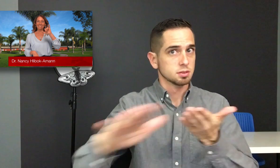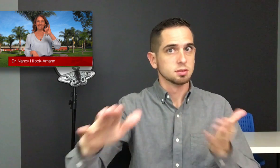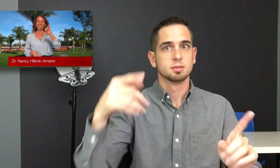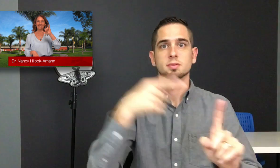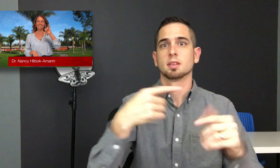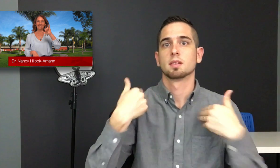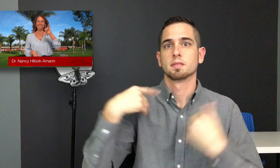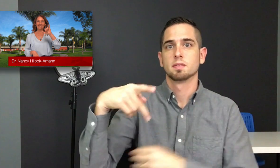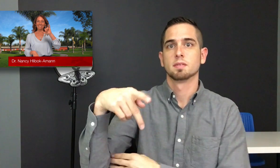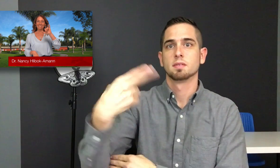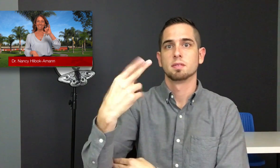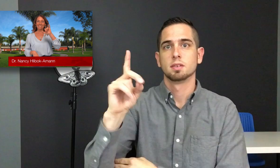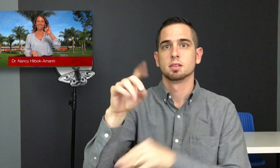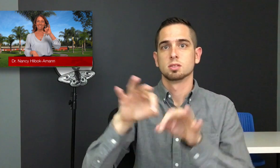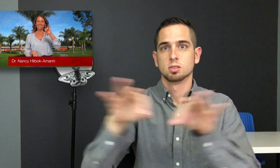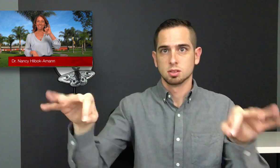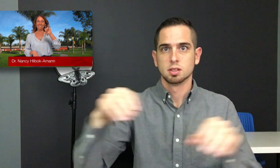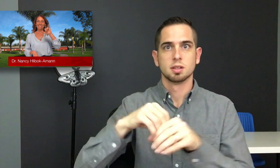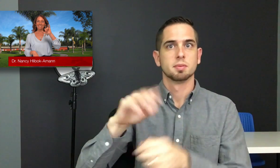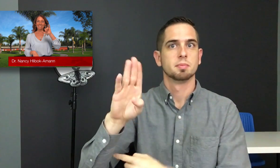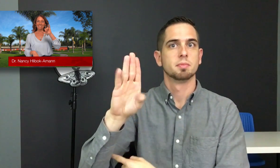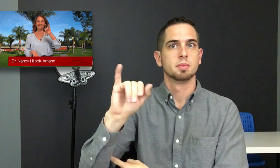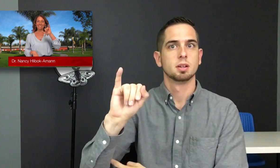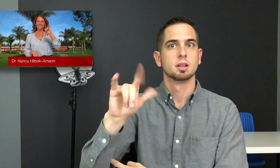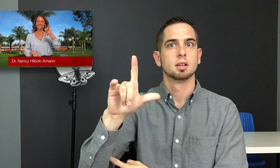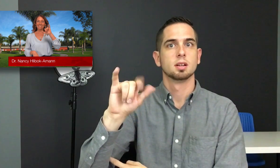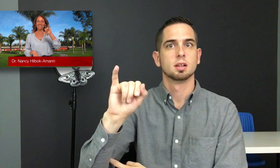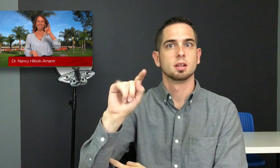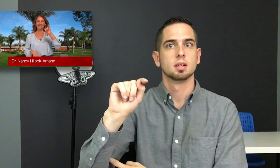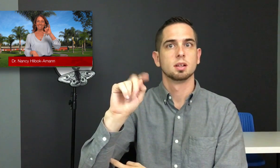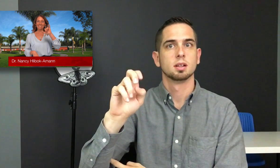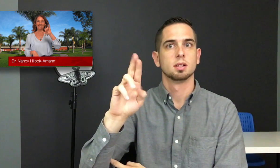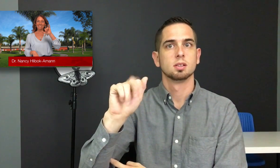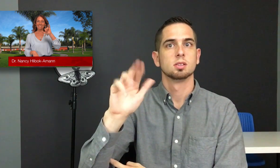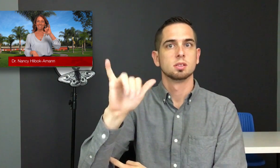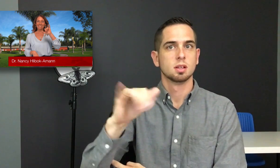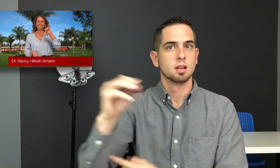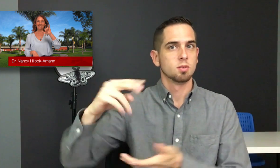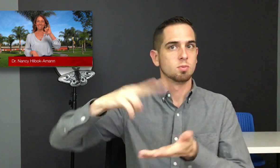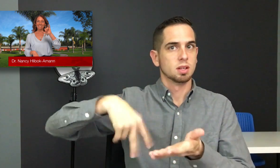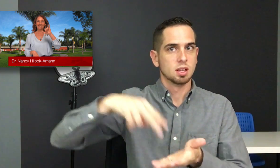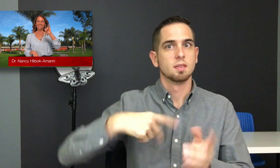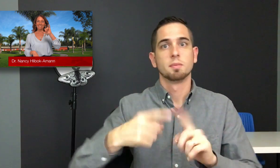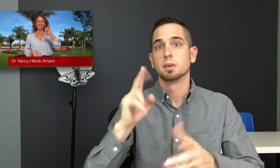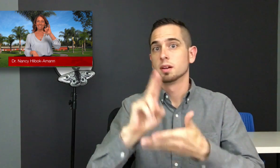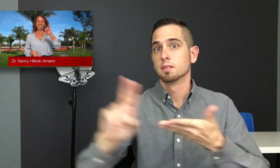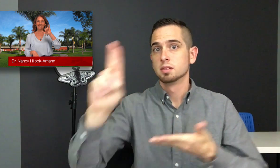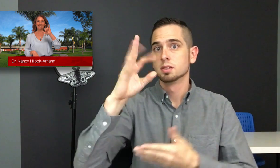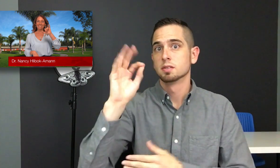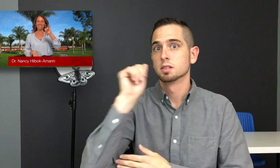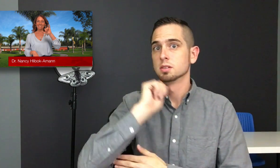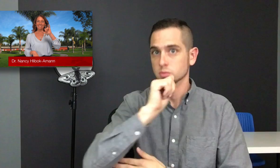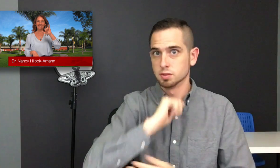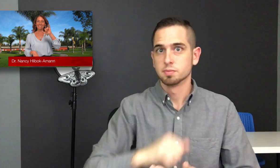Nice. She has a PhD degree in bi-literacy and reading from the University of Arizona.